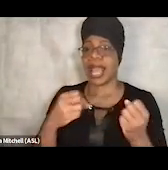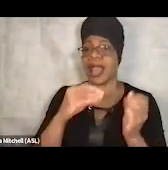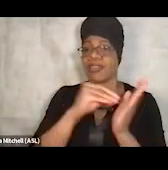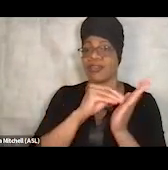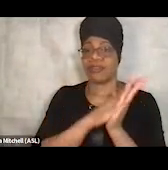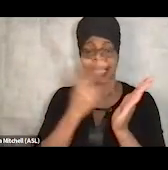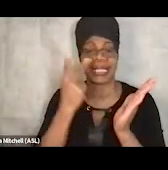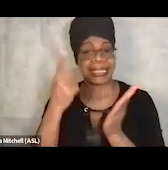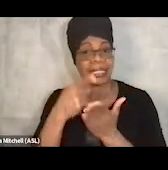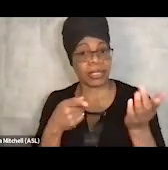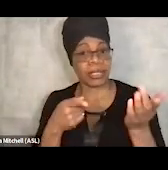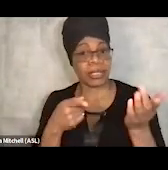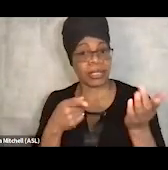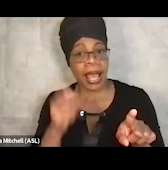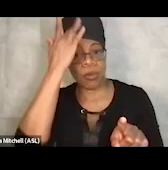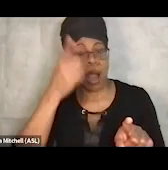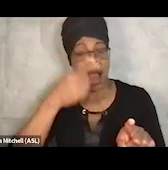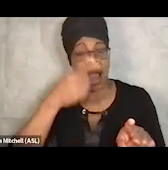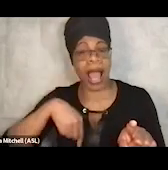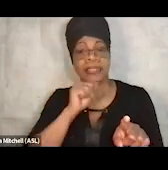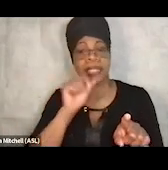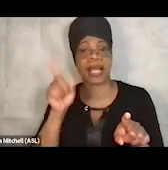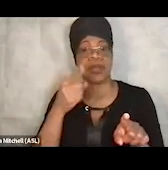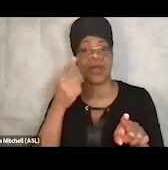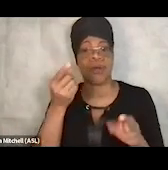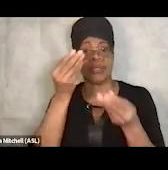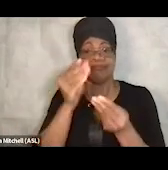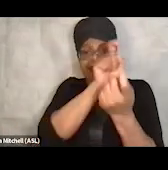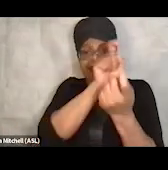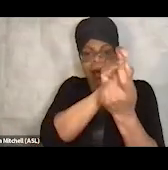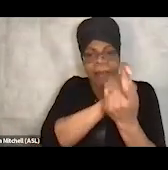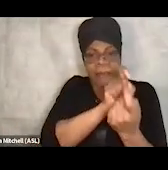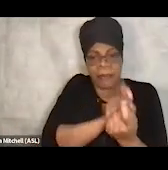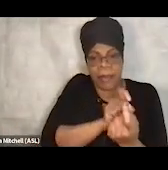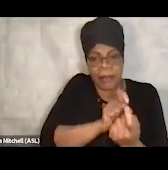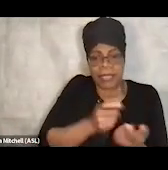to tell them or keep them informed about every detail that's happening with that engagement.